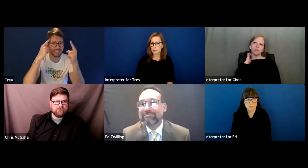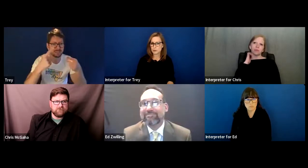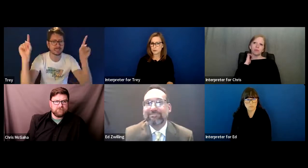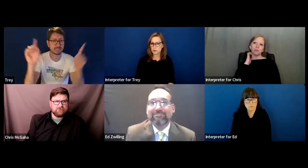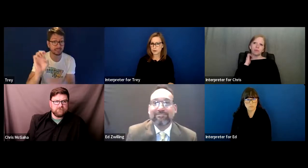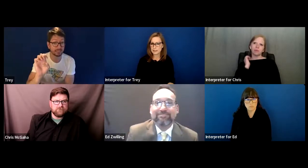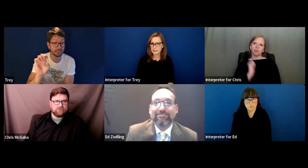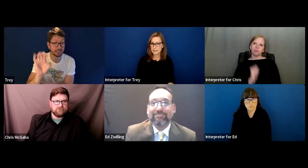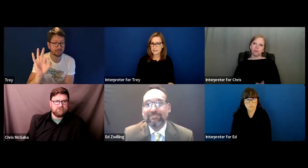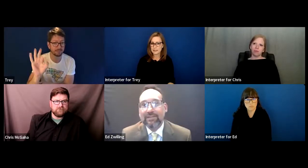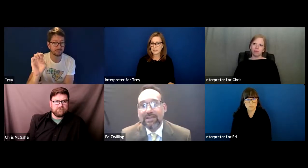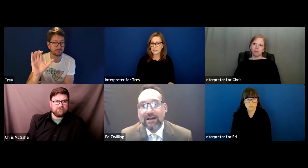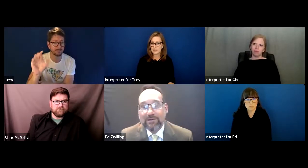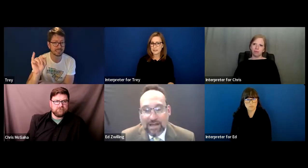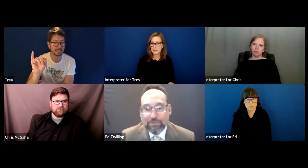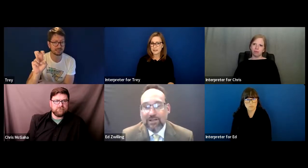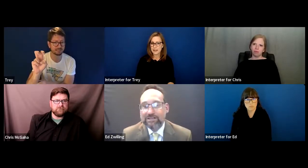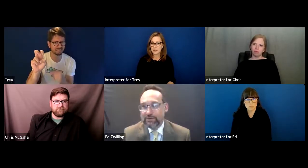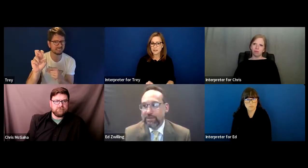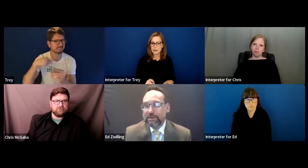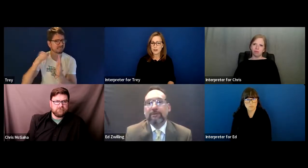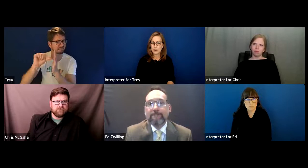two for us. Ed: Yeah, I would be glad to.